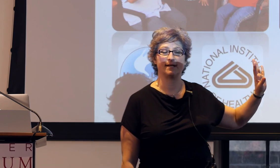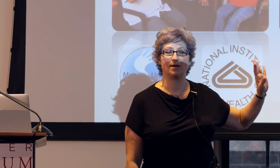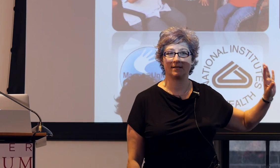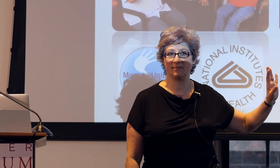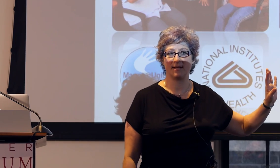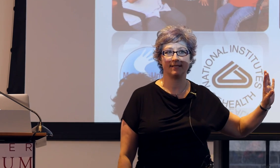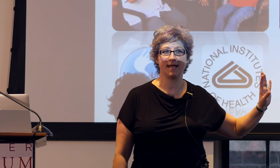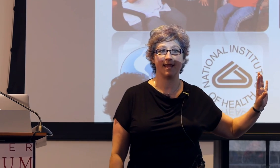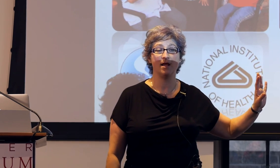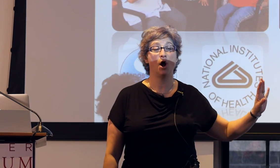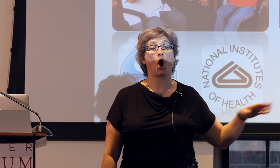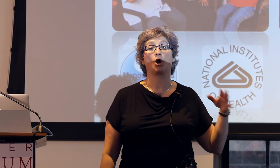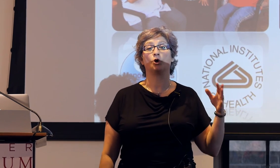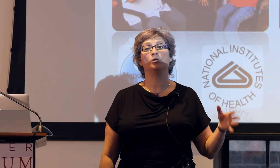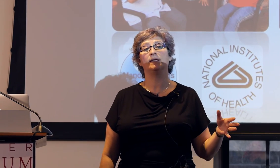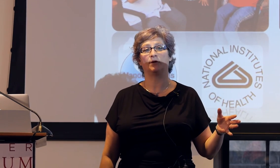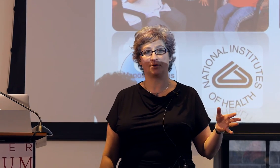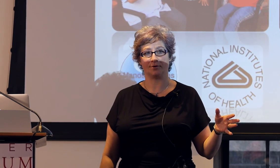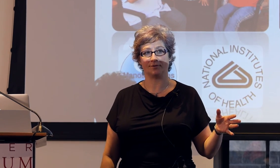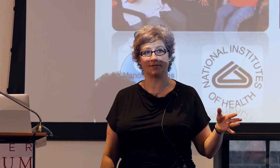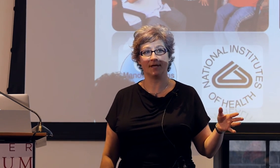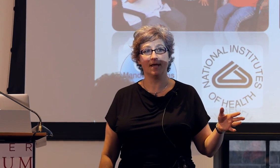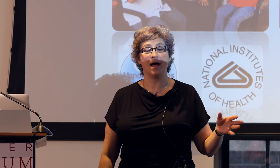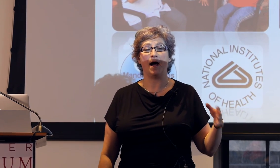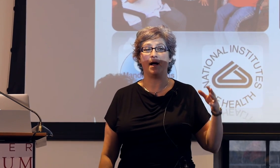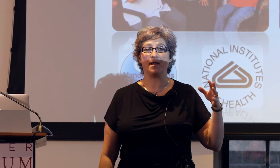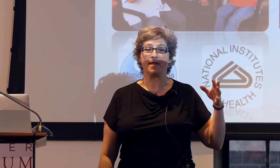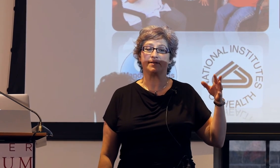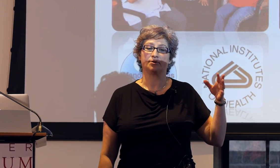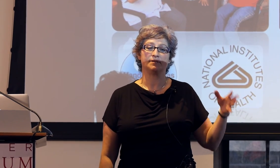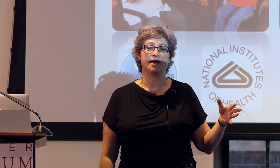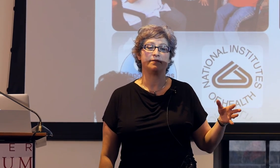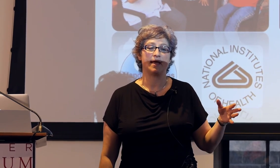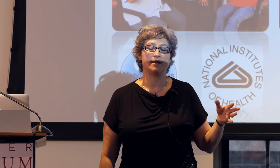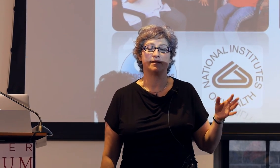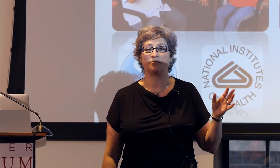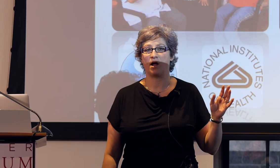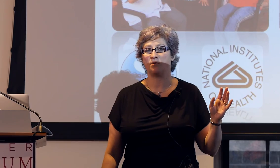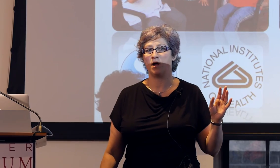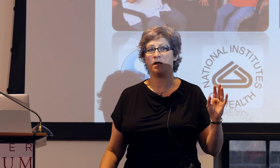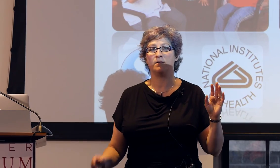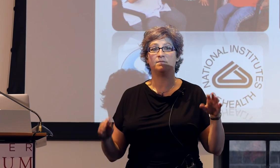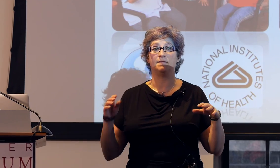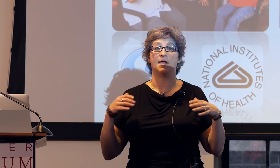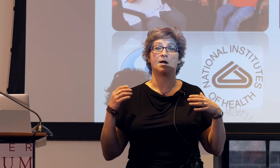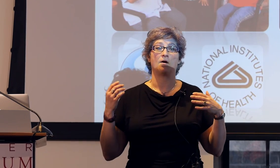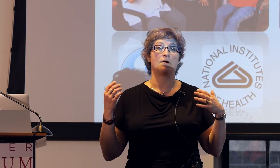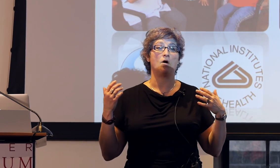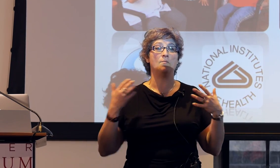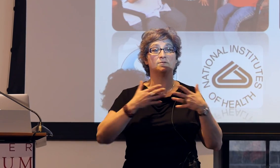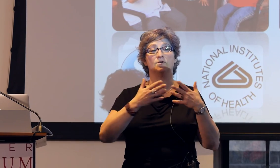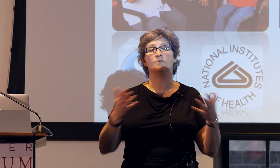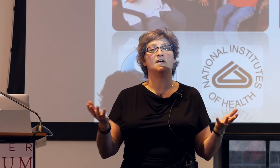that I talked about today are early learners. It turns out that in Nicaragua, there are almost no